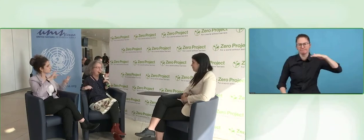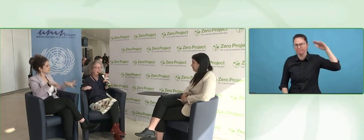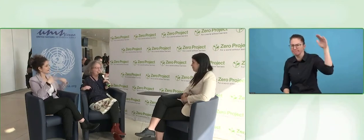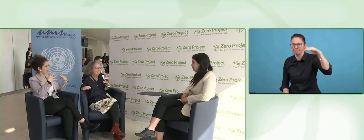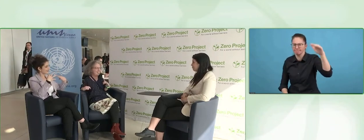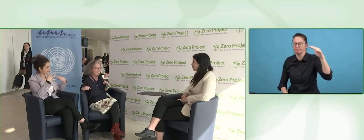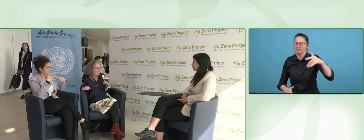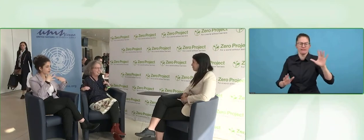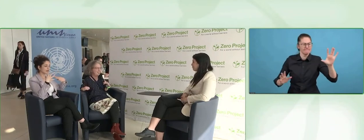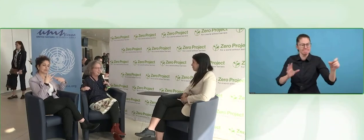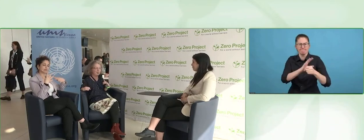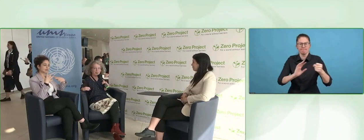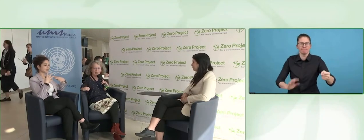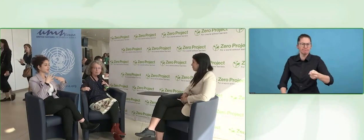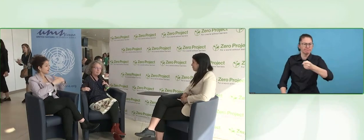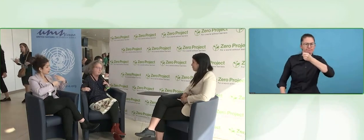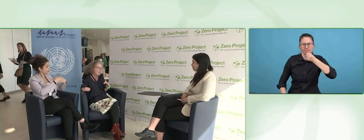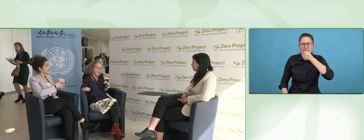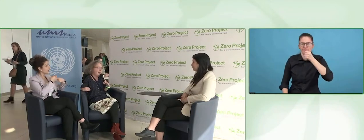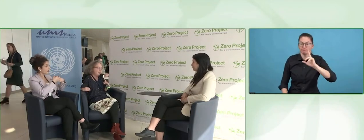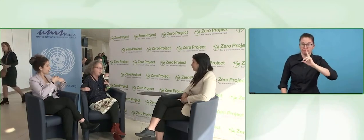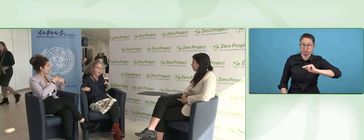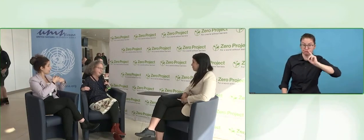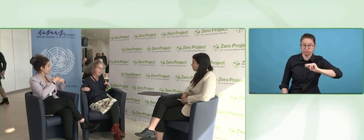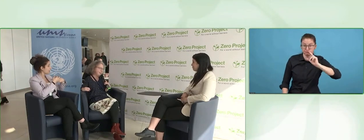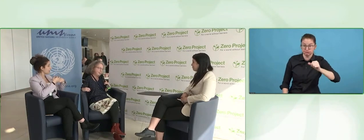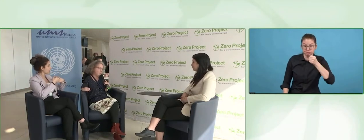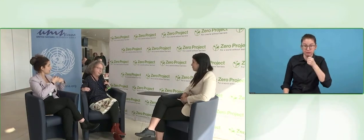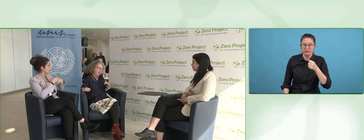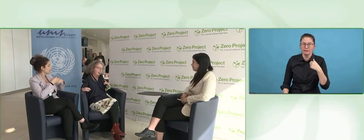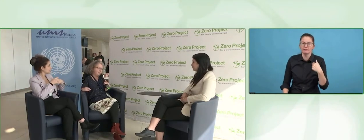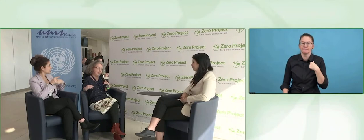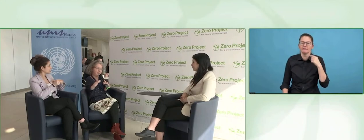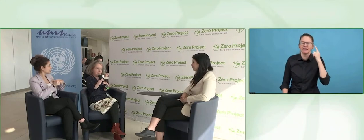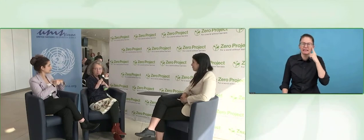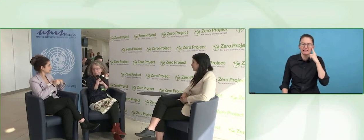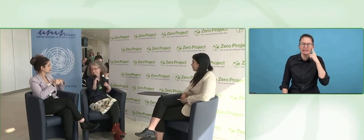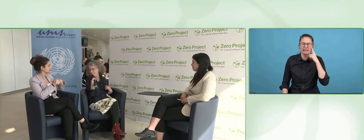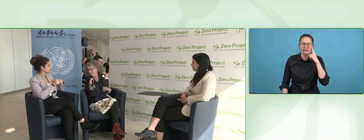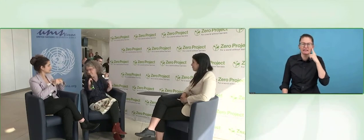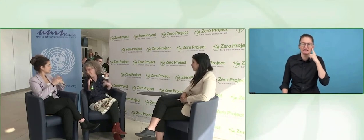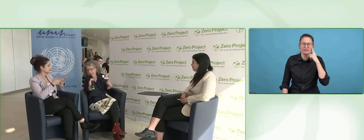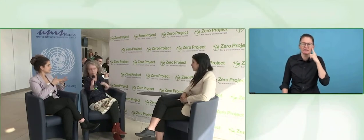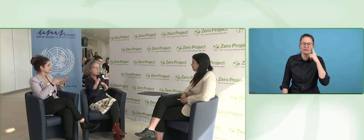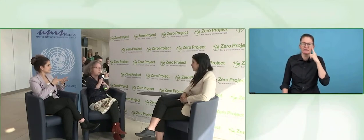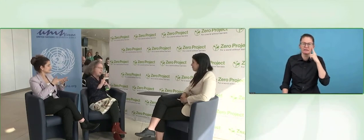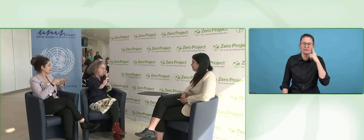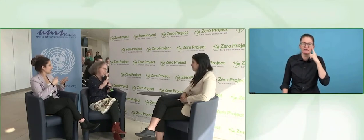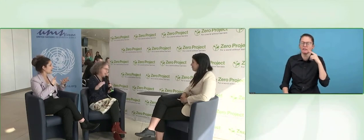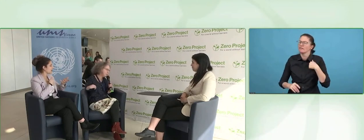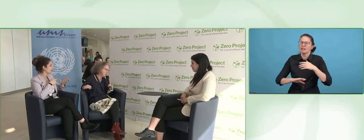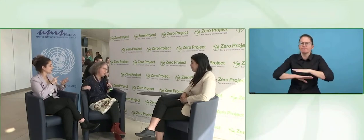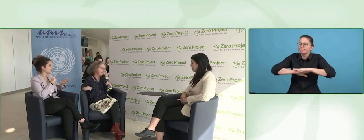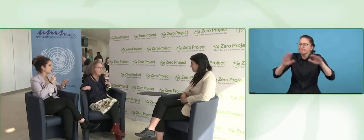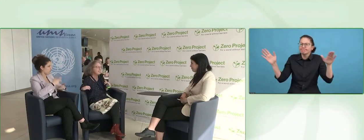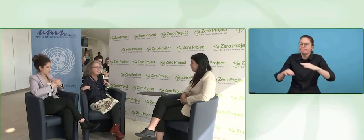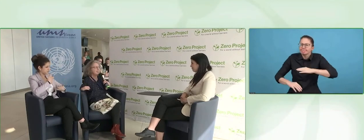And to talk about, don't write letters. I am not patient enough for letters.